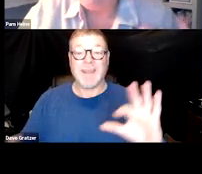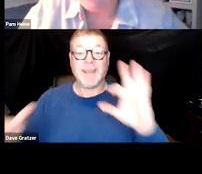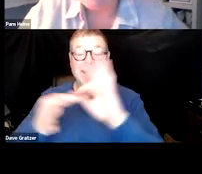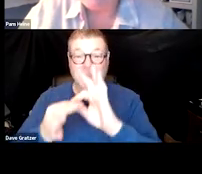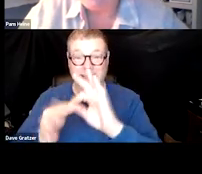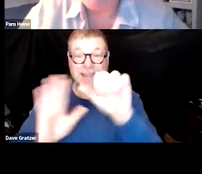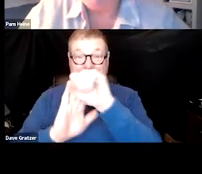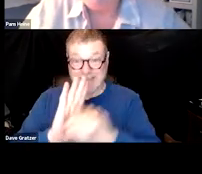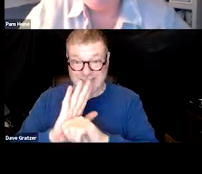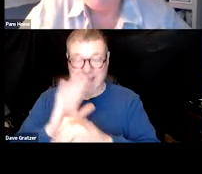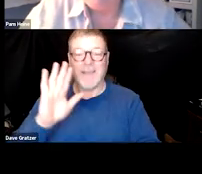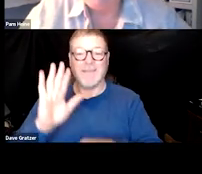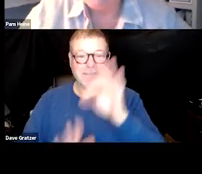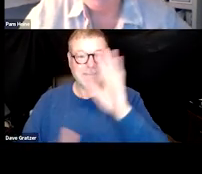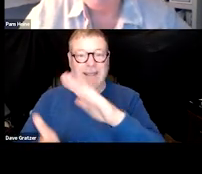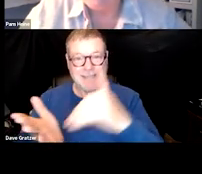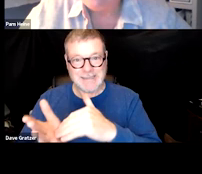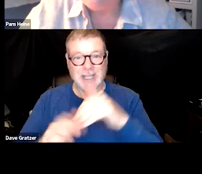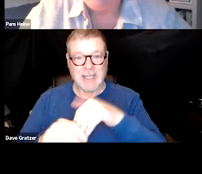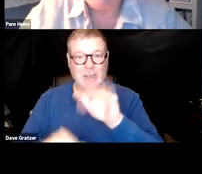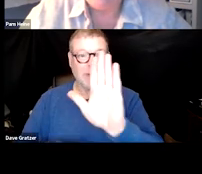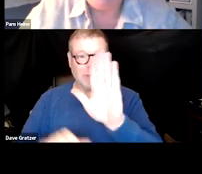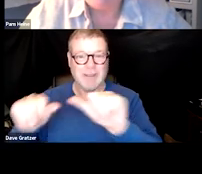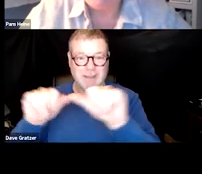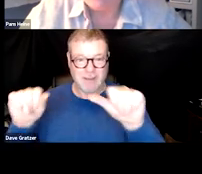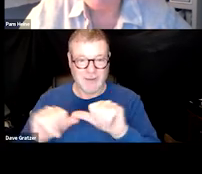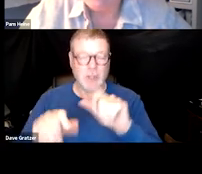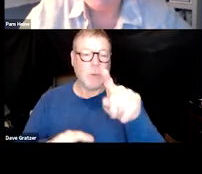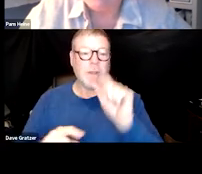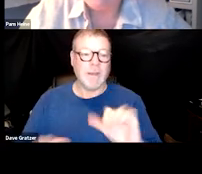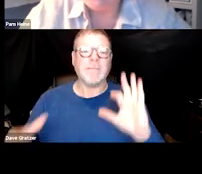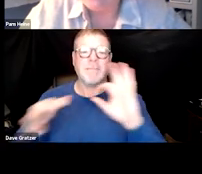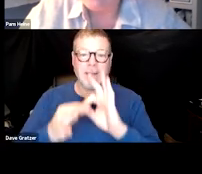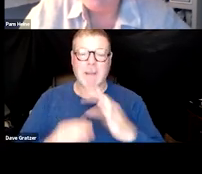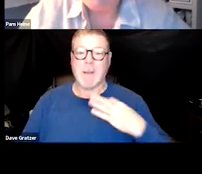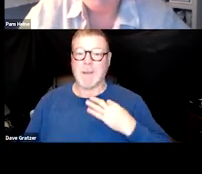and find a center in your area where you can connect an applicant too,